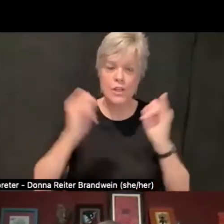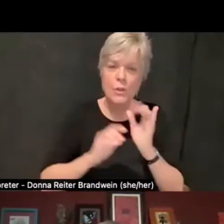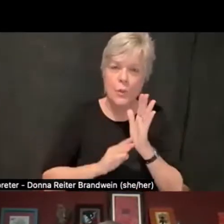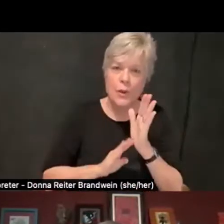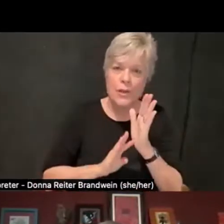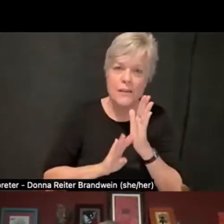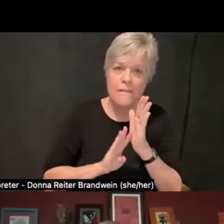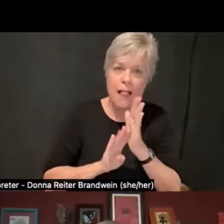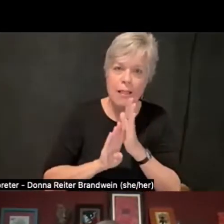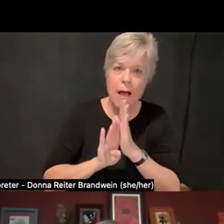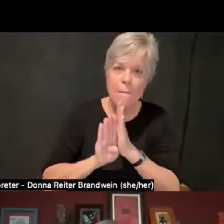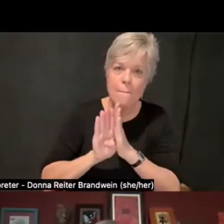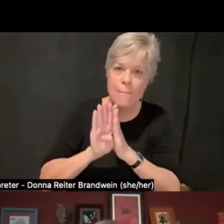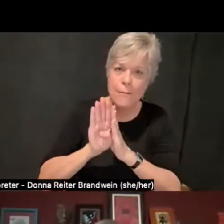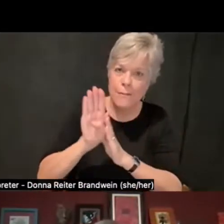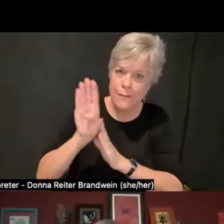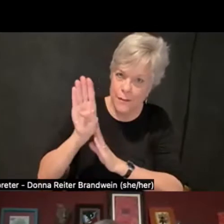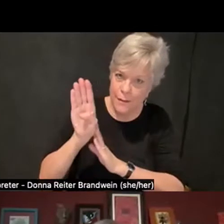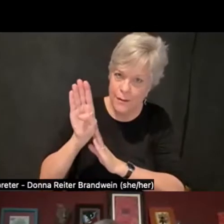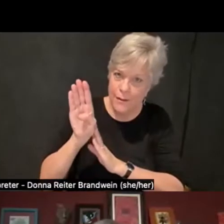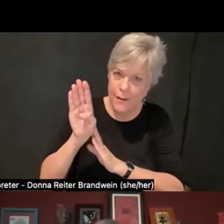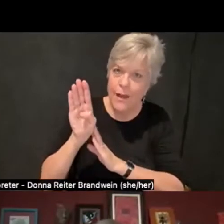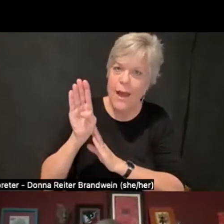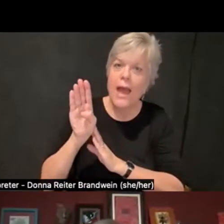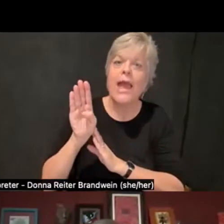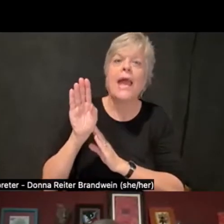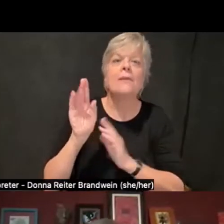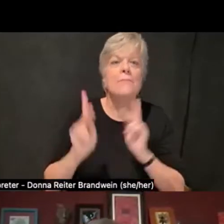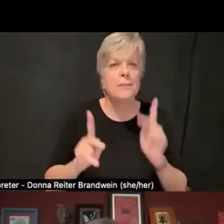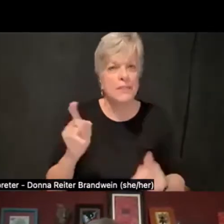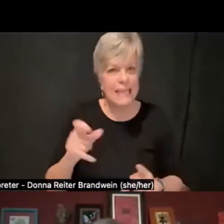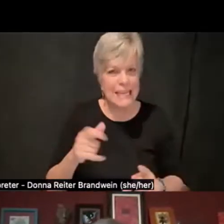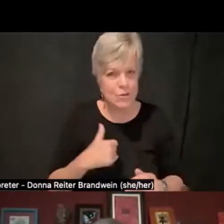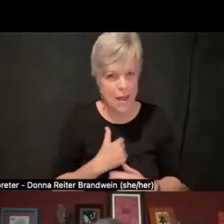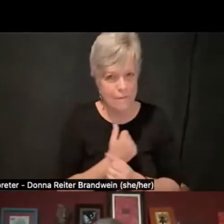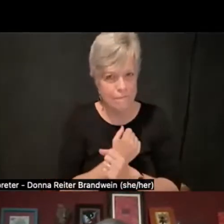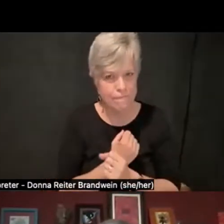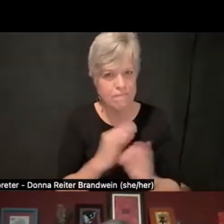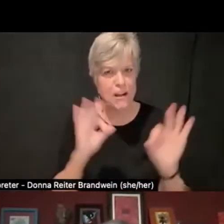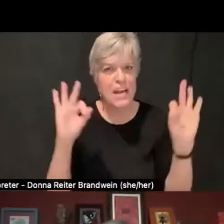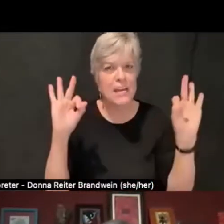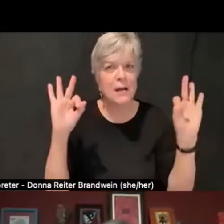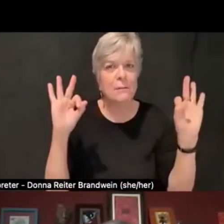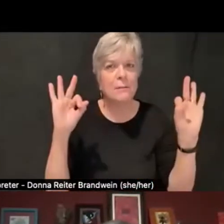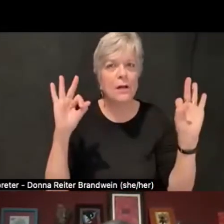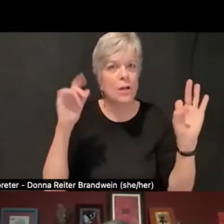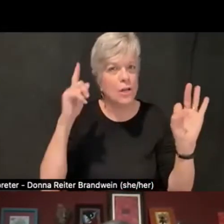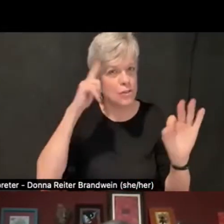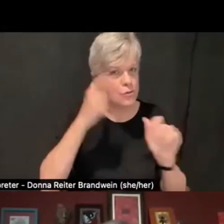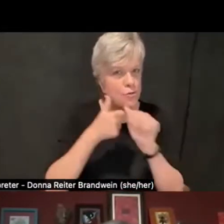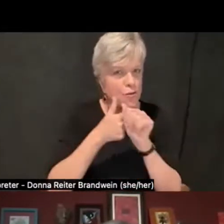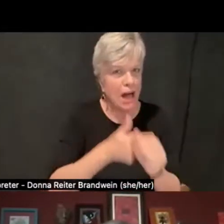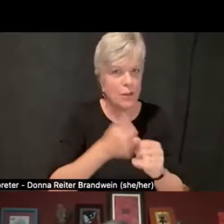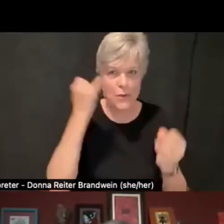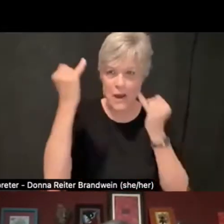and for people to really have the freedom to move with their ideas no matter how large or how small.